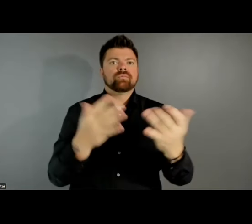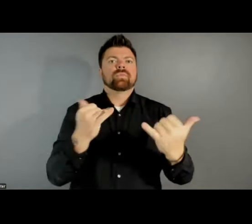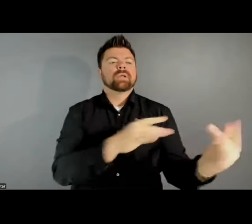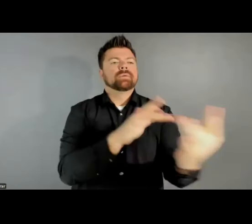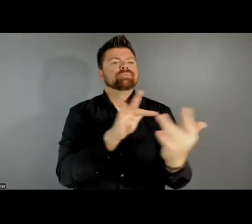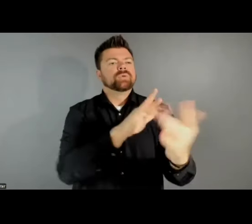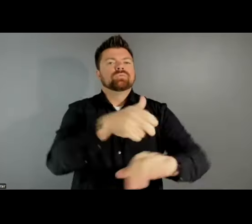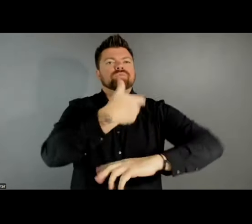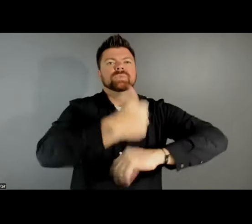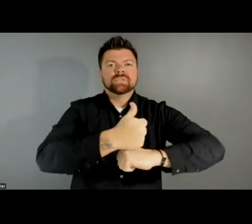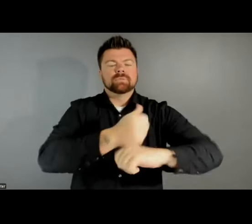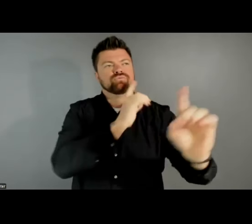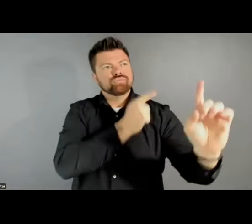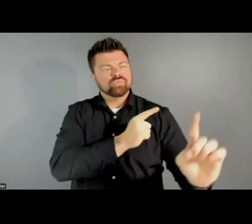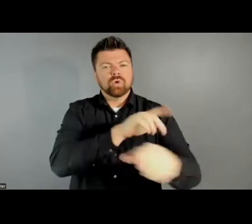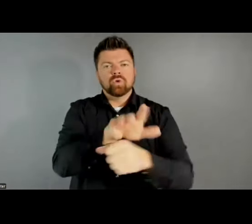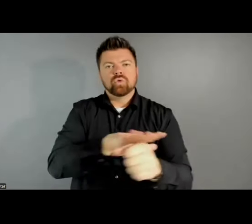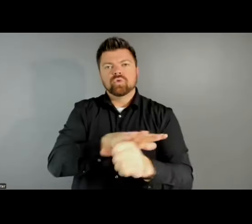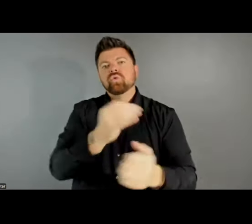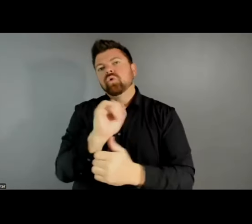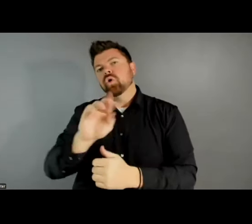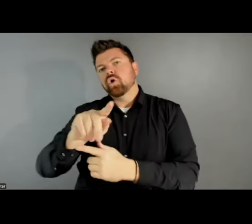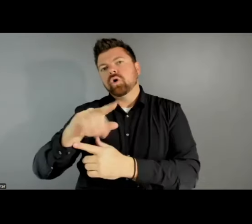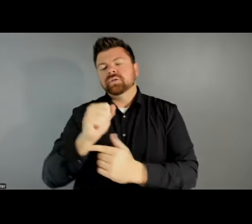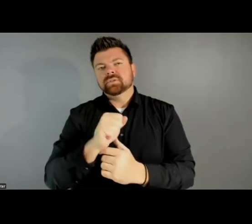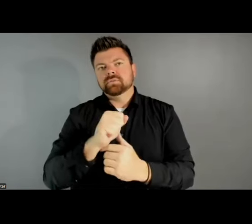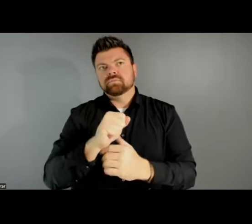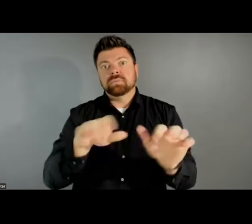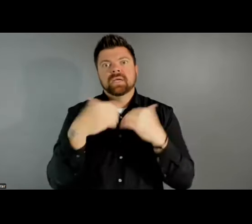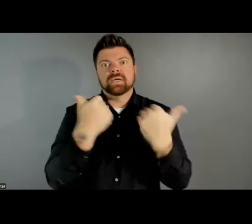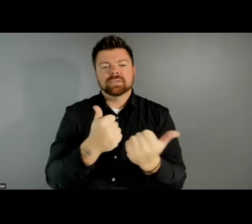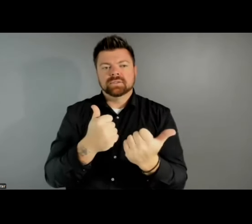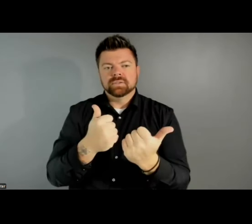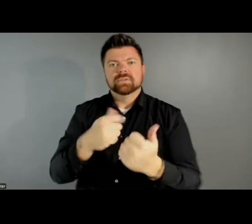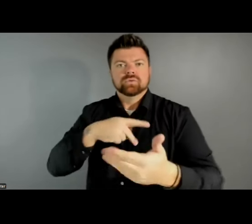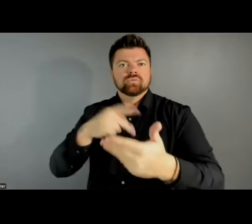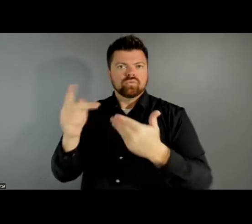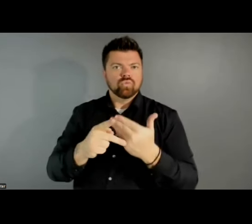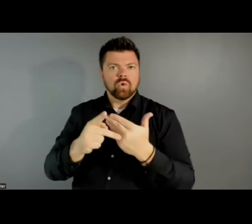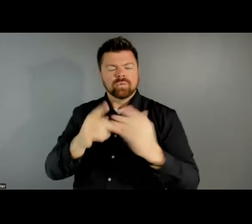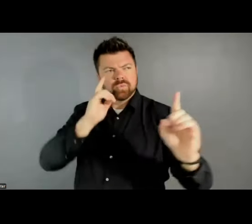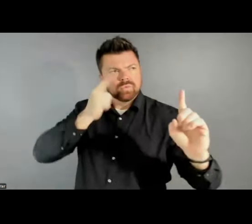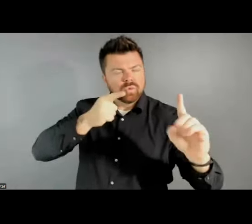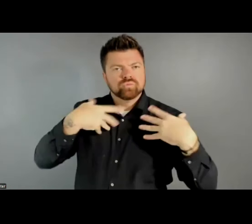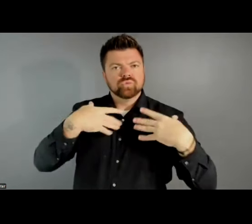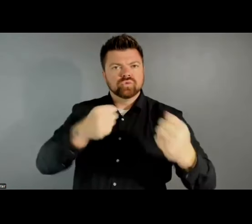the Local Arts Agencies National Cohort Program to strengthen local arts agencies across the